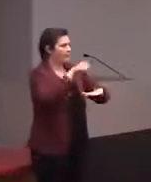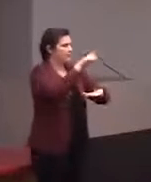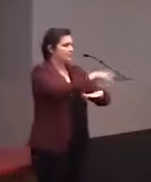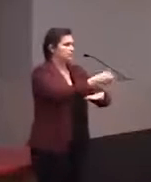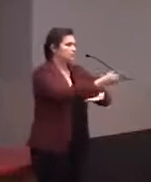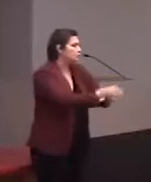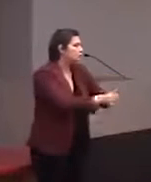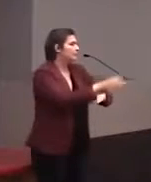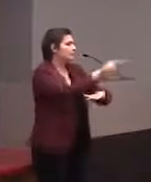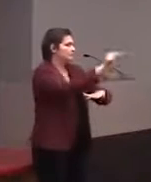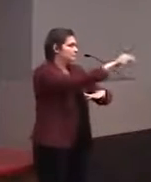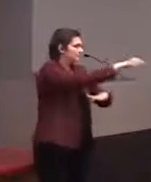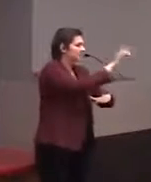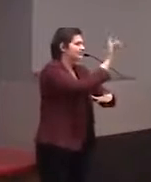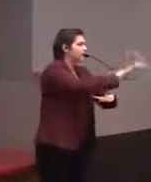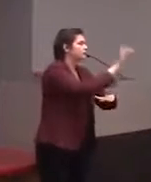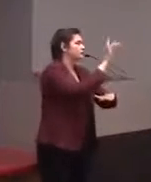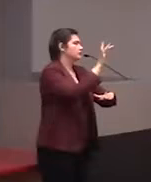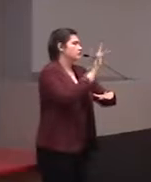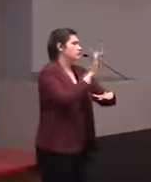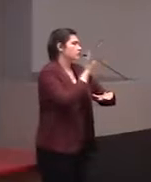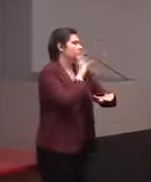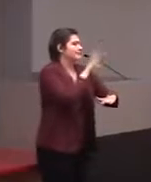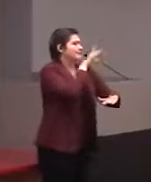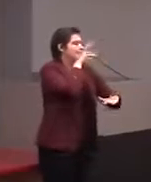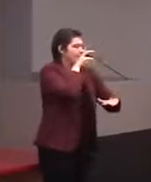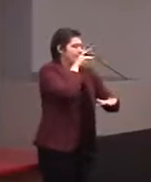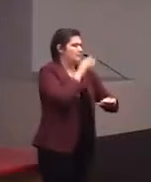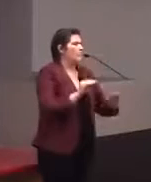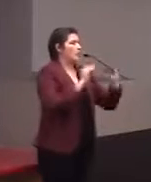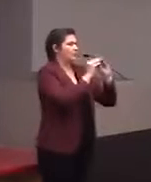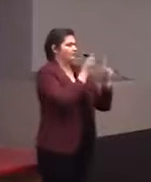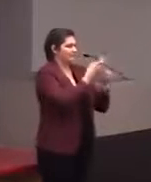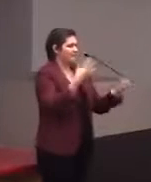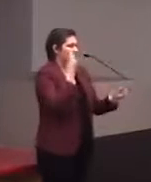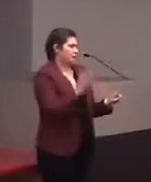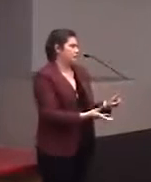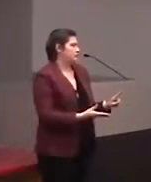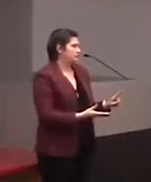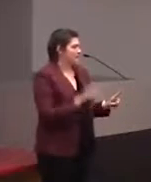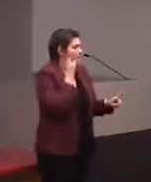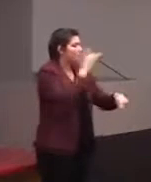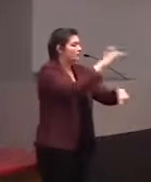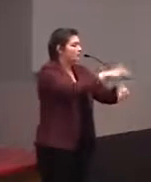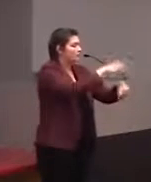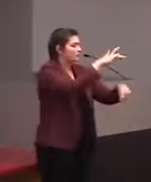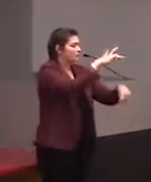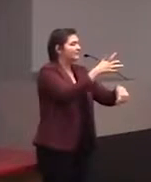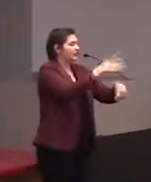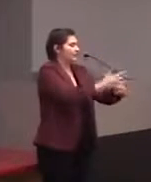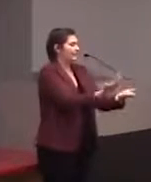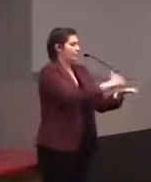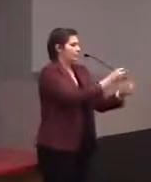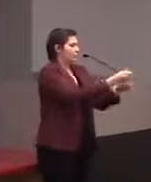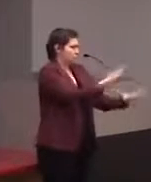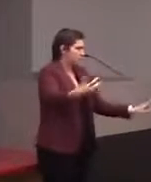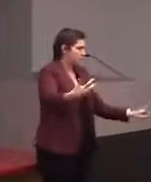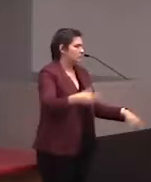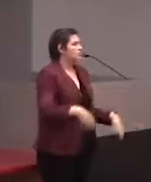And when you touch it again, it will speak more information about that space, so the idea is for it to be visual